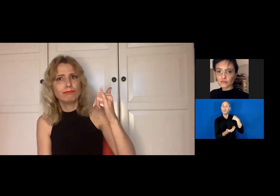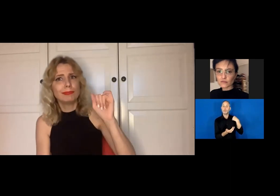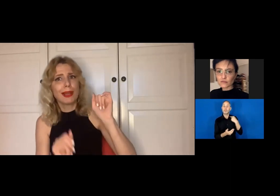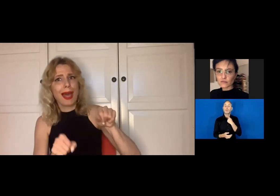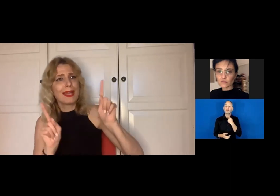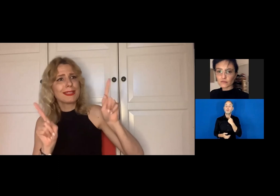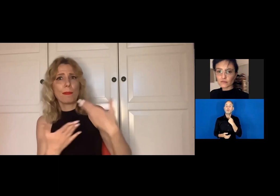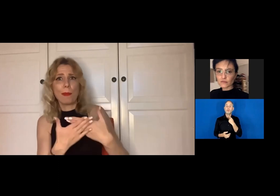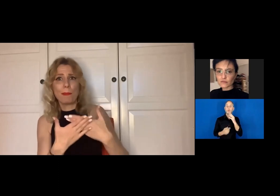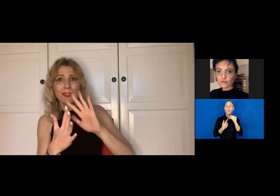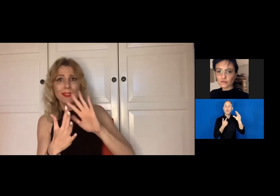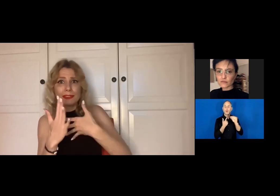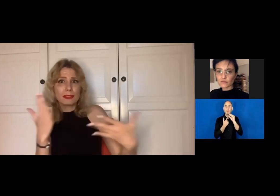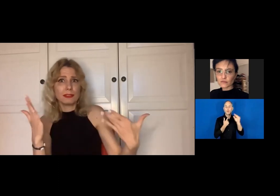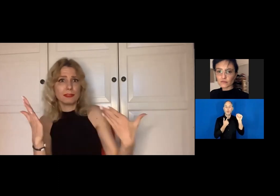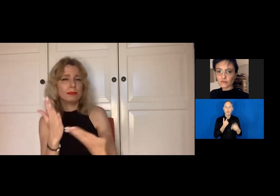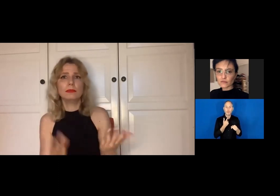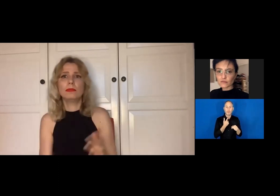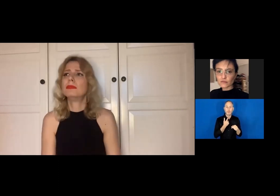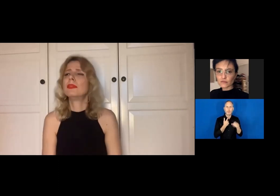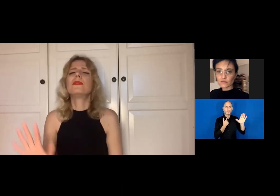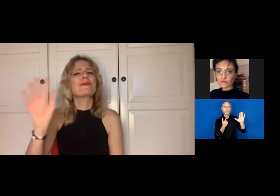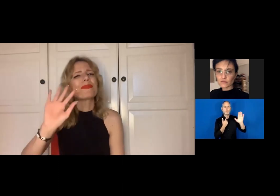And then they would ask me: "But how will you sing?"